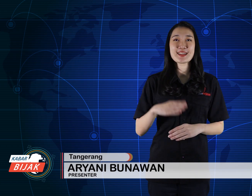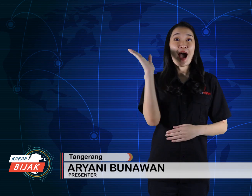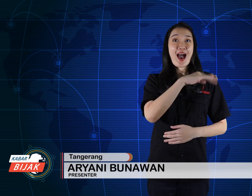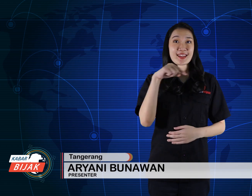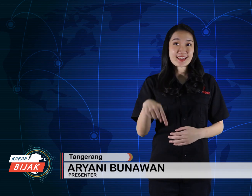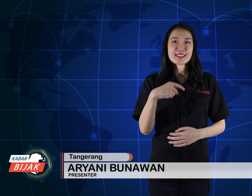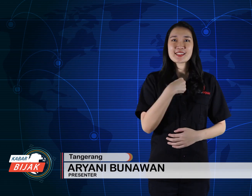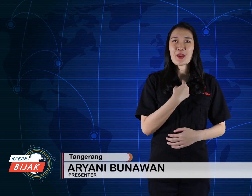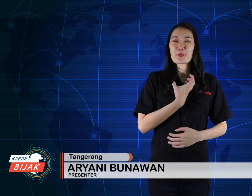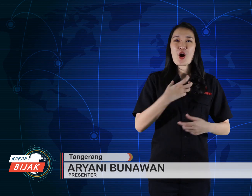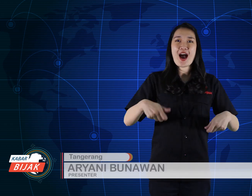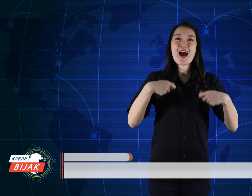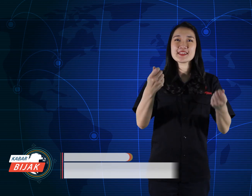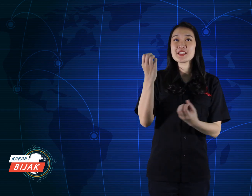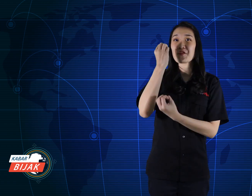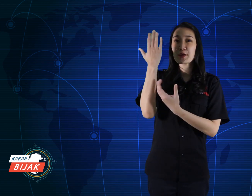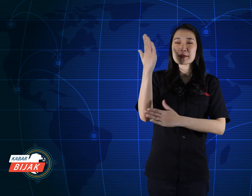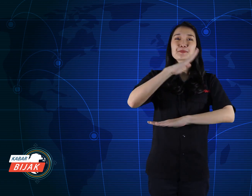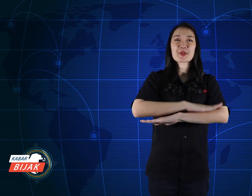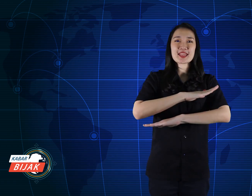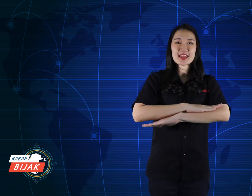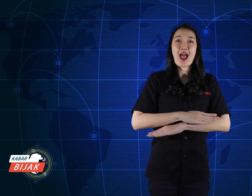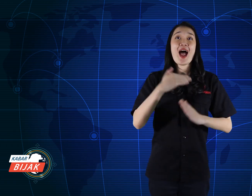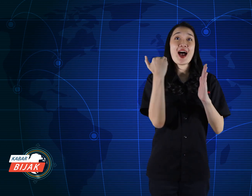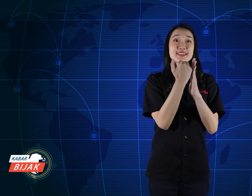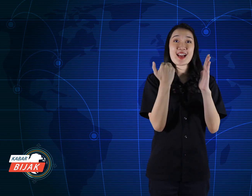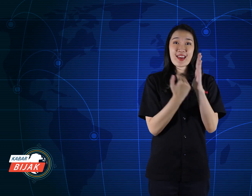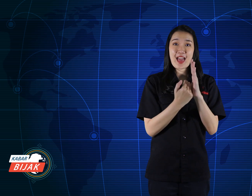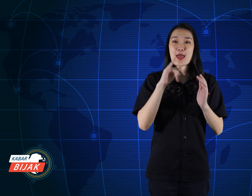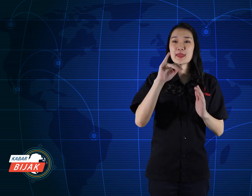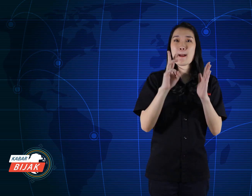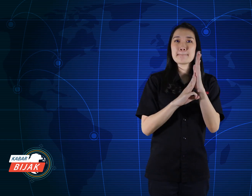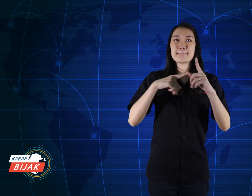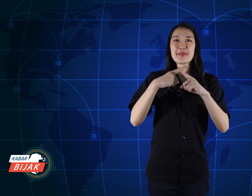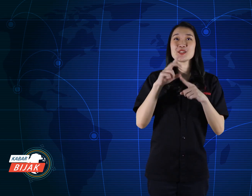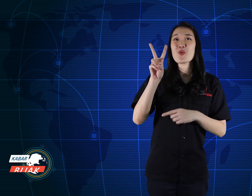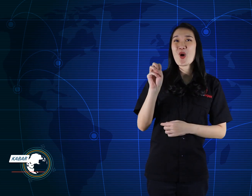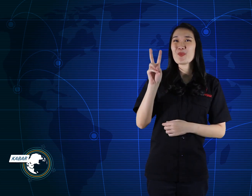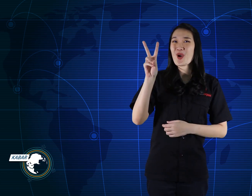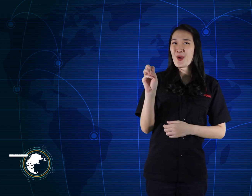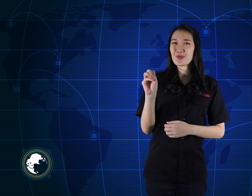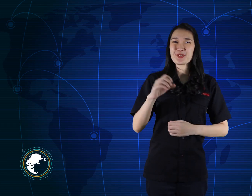Today I want to inform you IMX 2020 minutes.